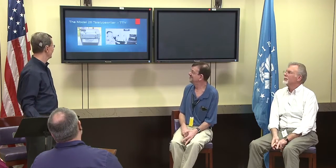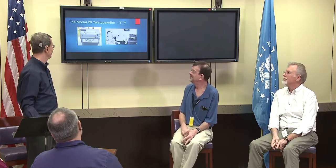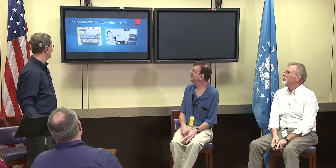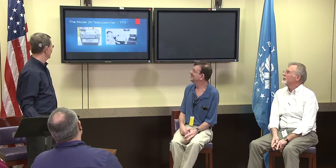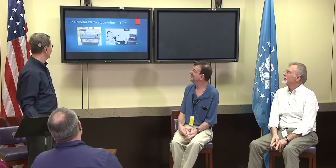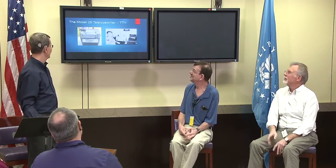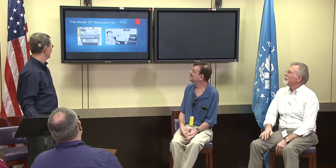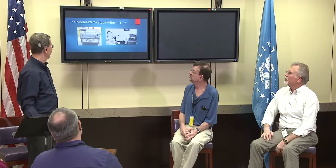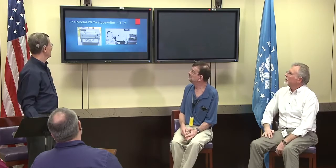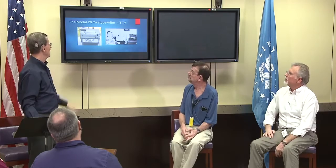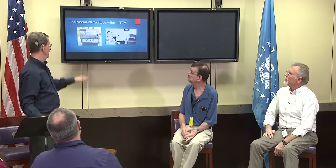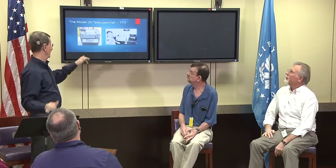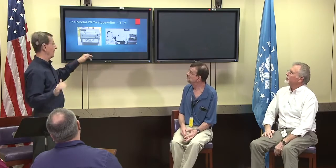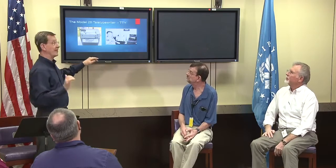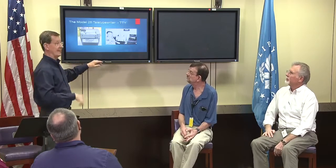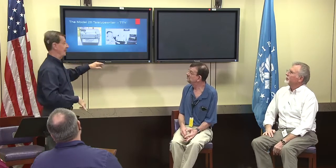but didn't see one in real life.